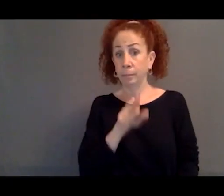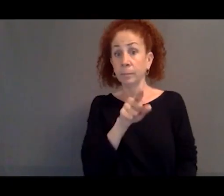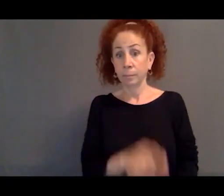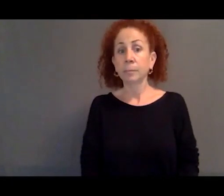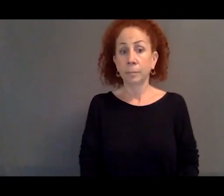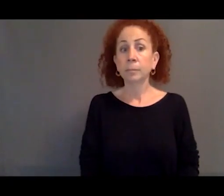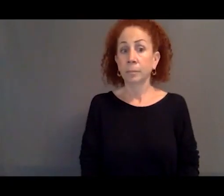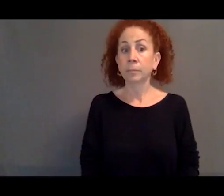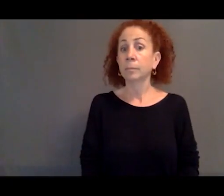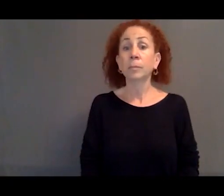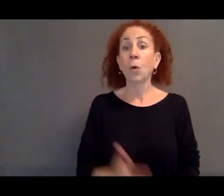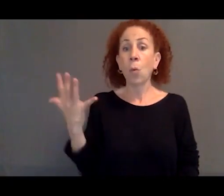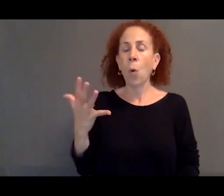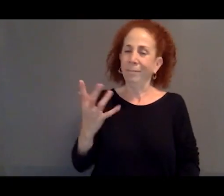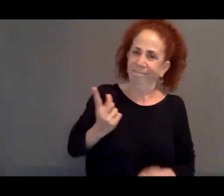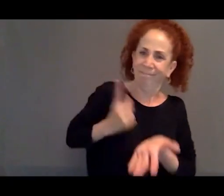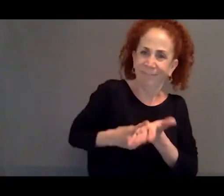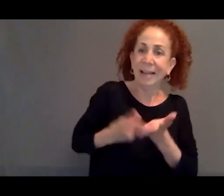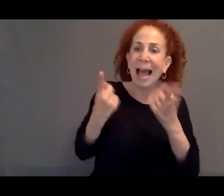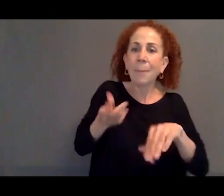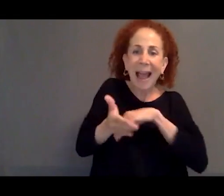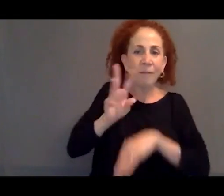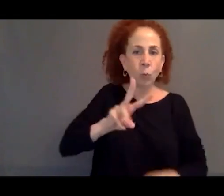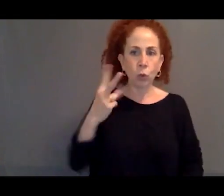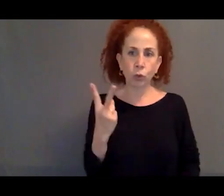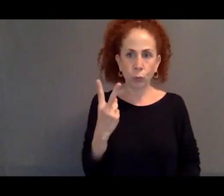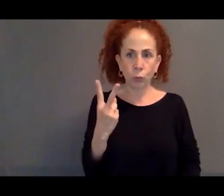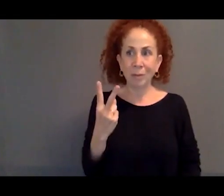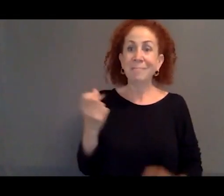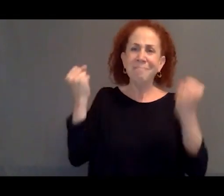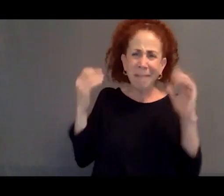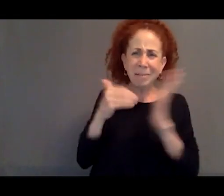addressing that post-World War II displacement of millions of people.